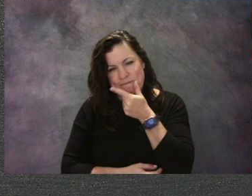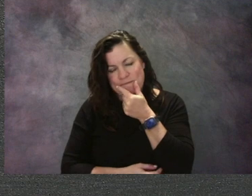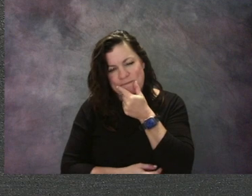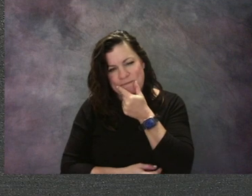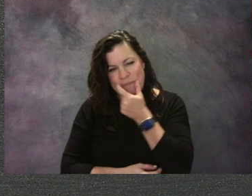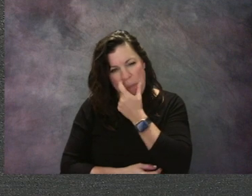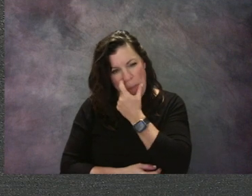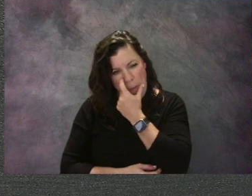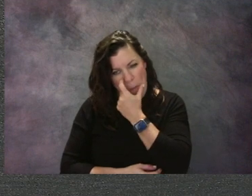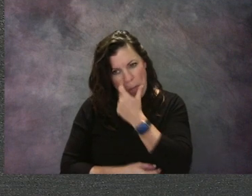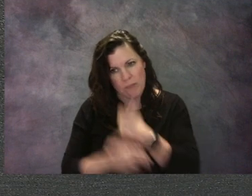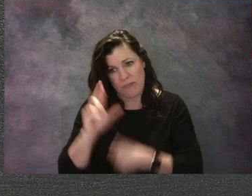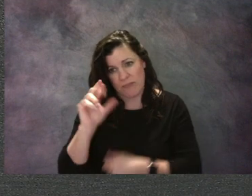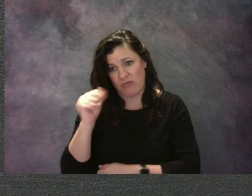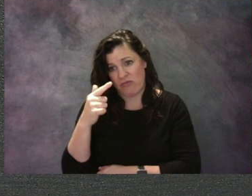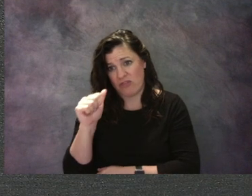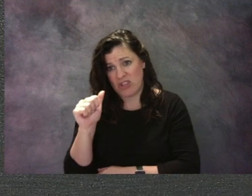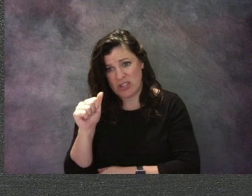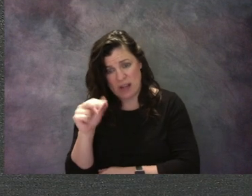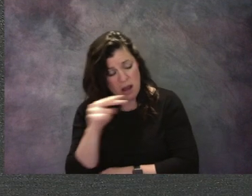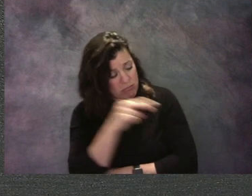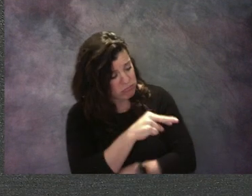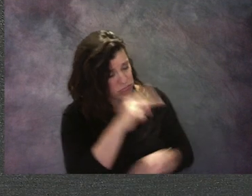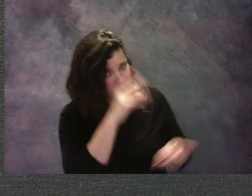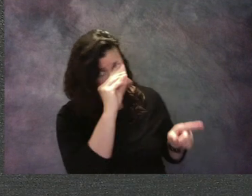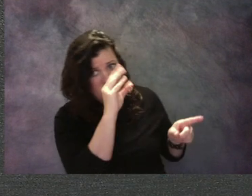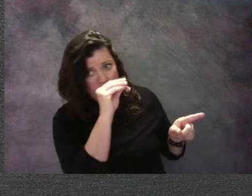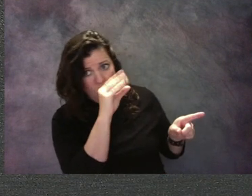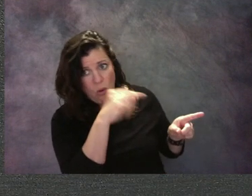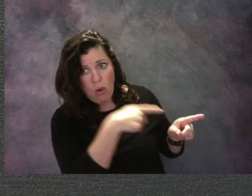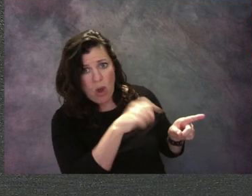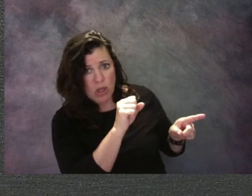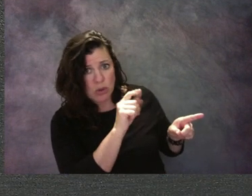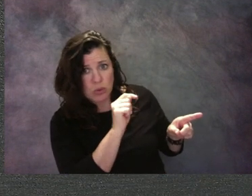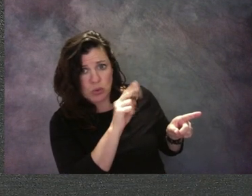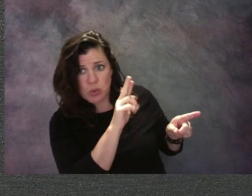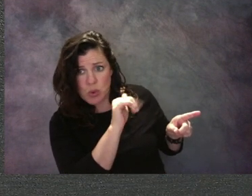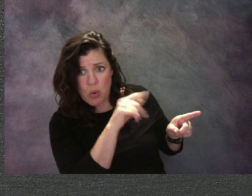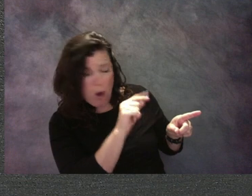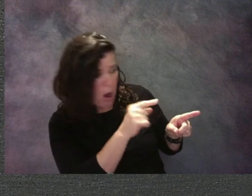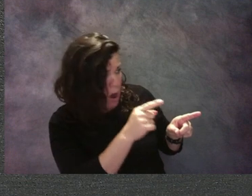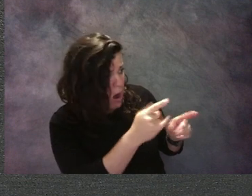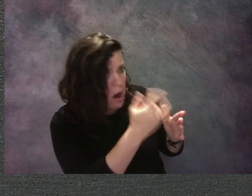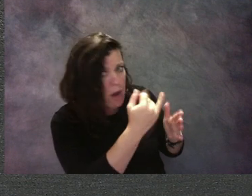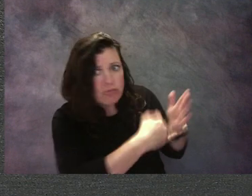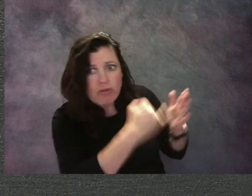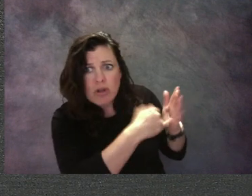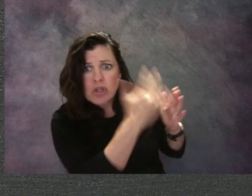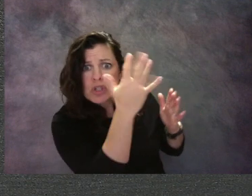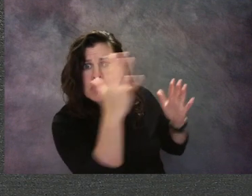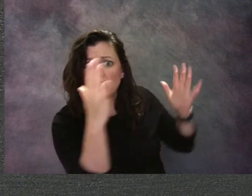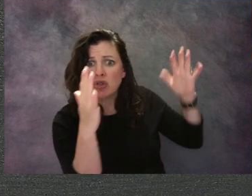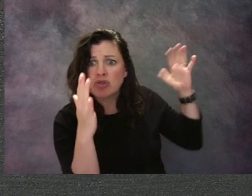Stuart had already drawn two trees thick with leaves and Natalie was concentrating on a fierce lion.